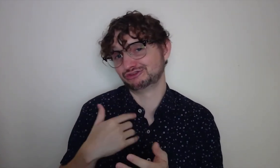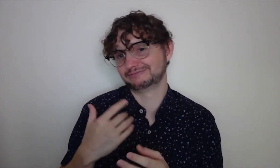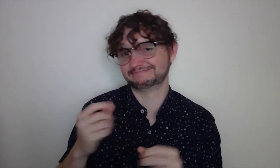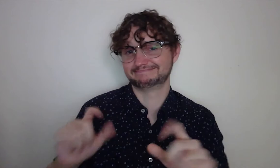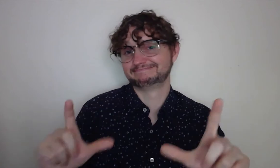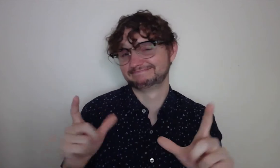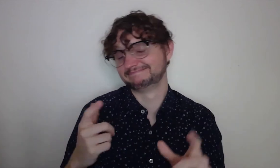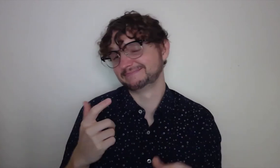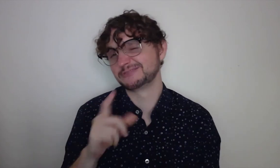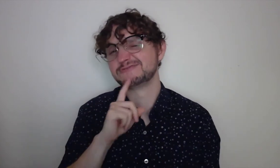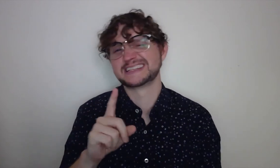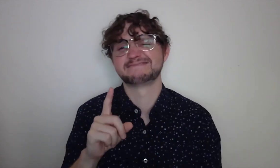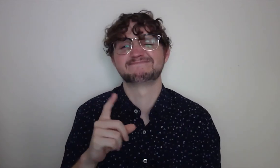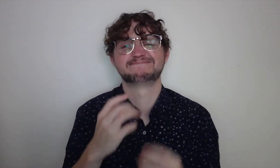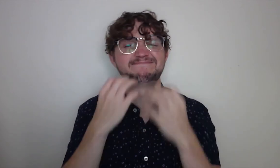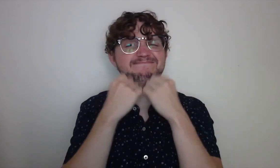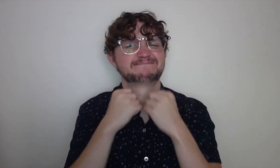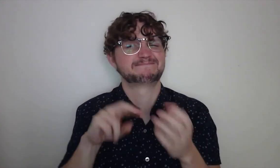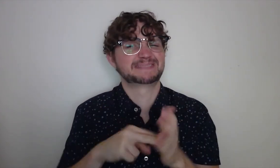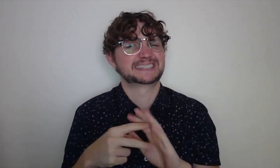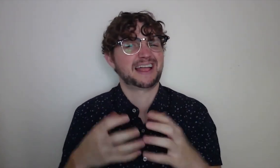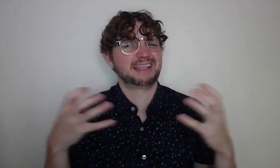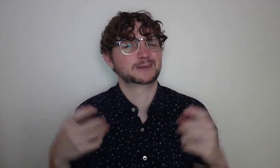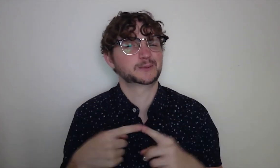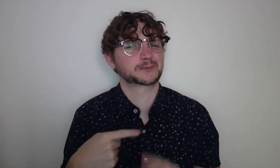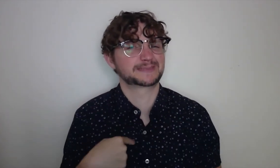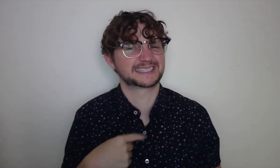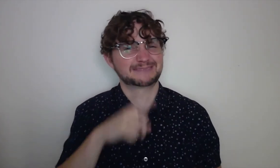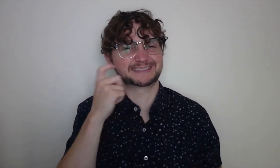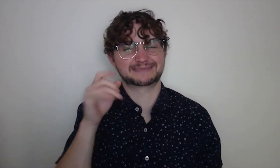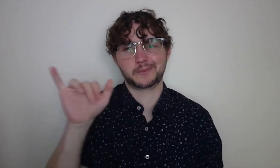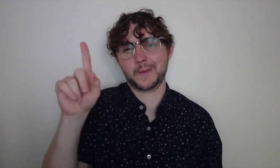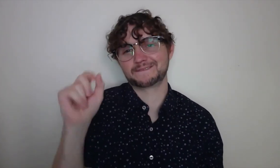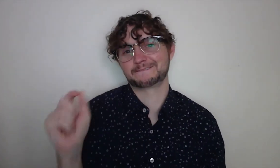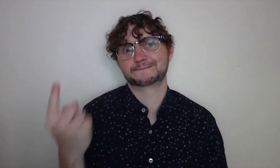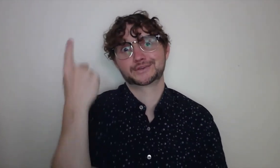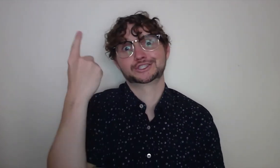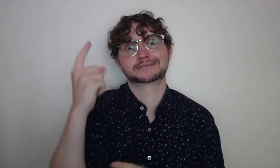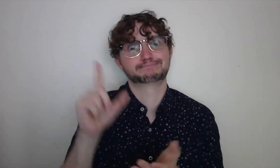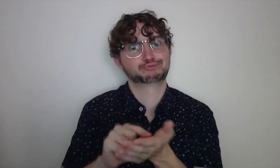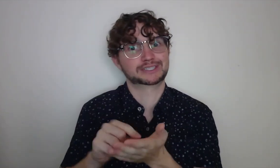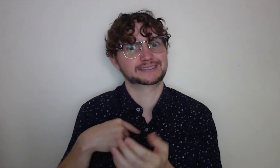that kind of experience chasing the light so that photograph